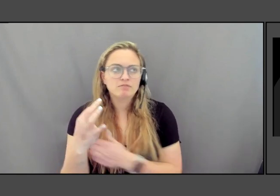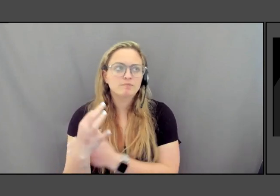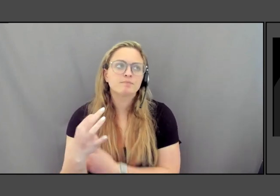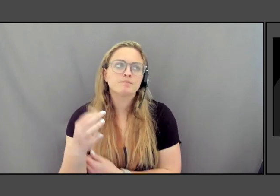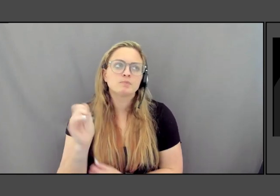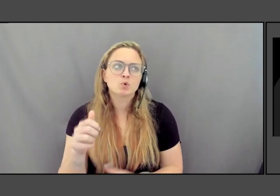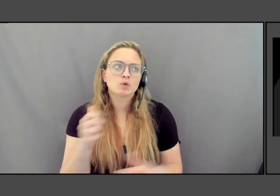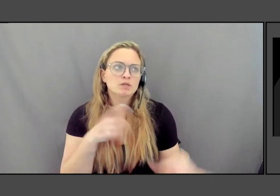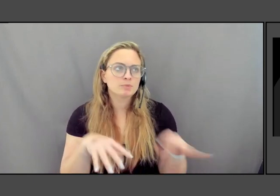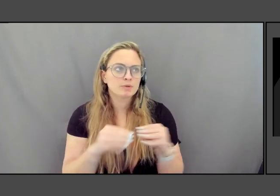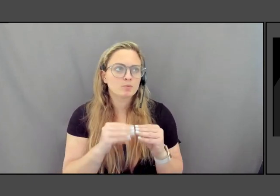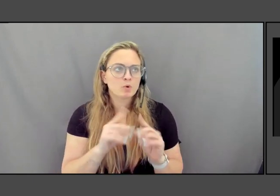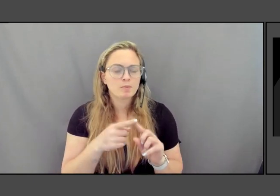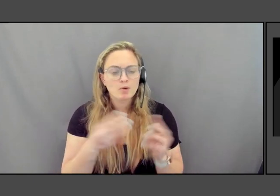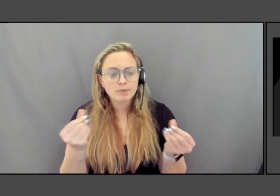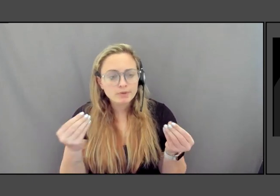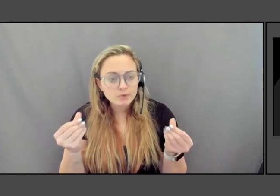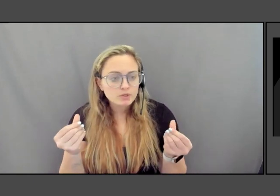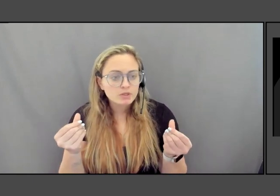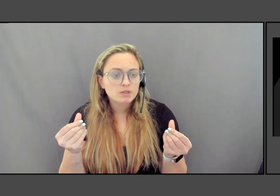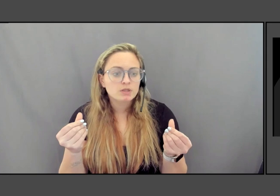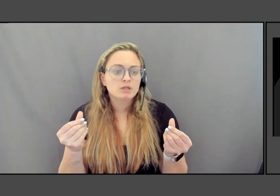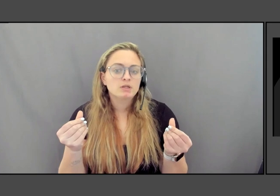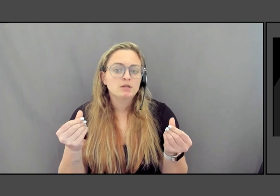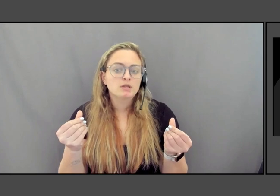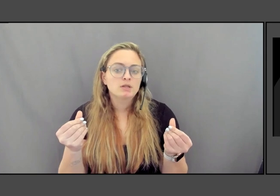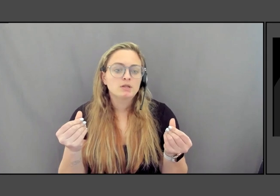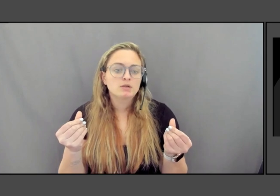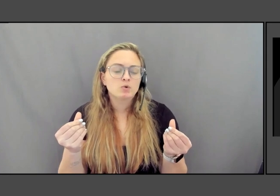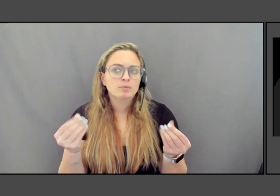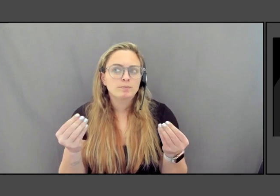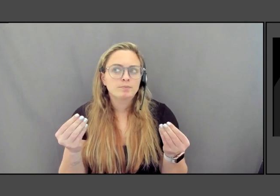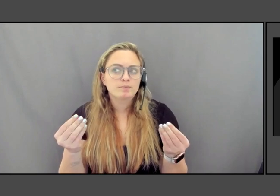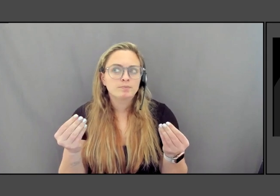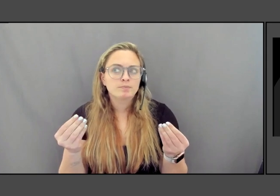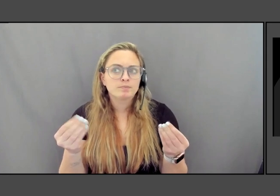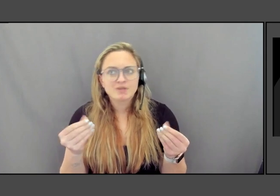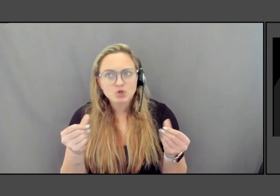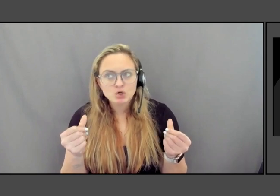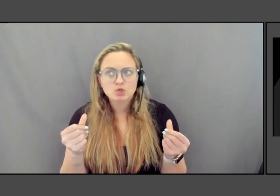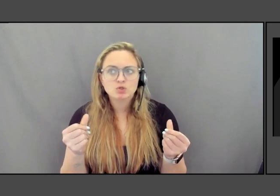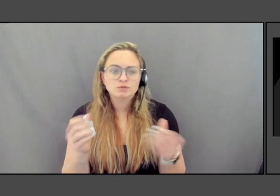and materials and materiality and design and some of the things